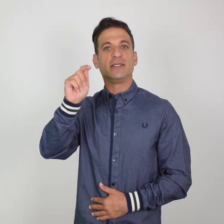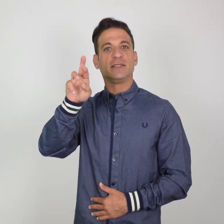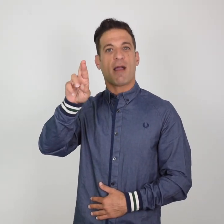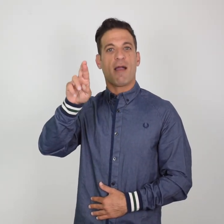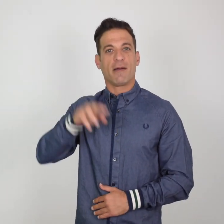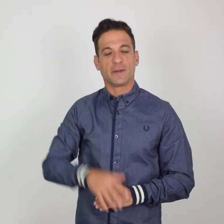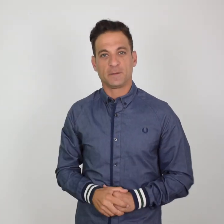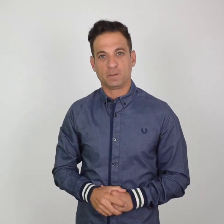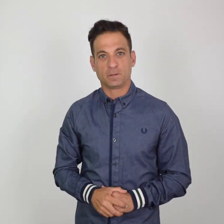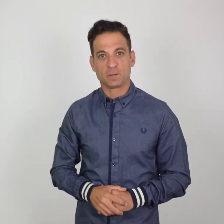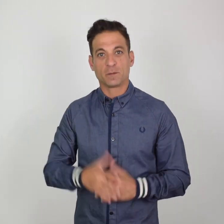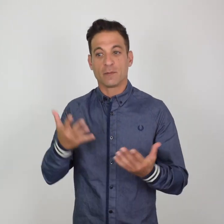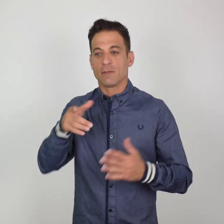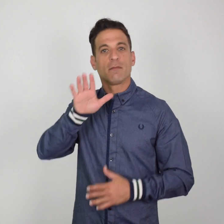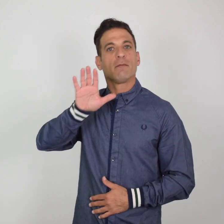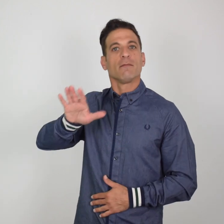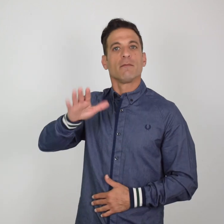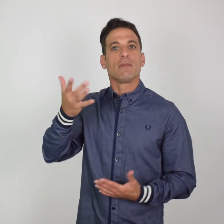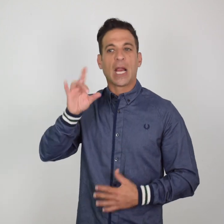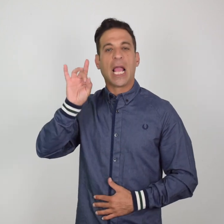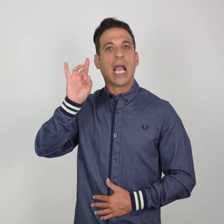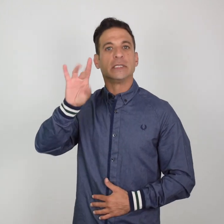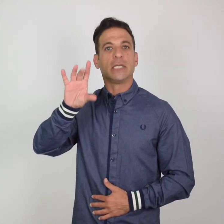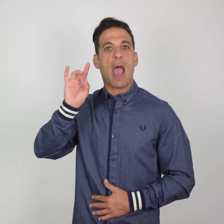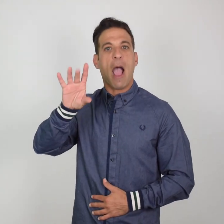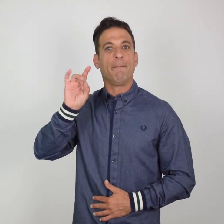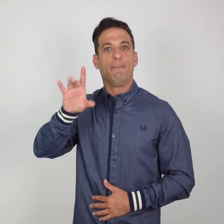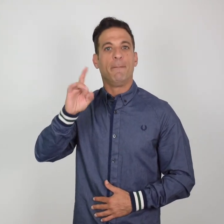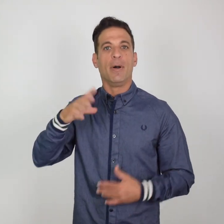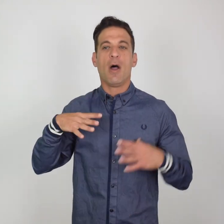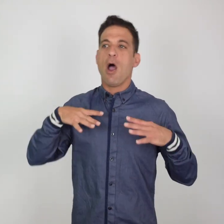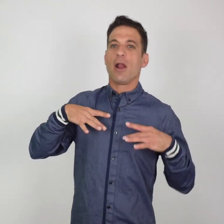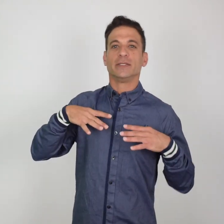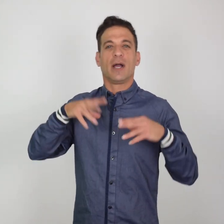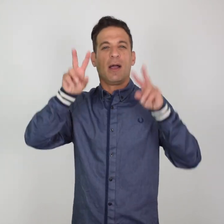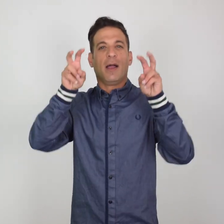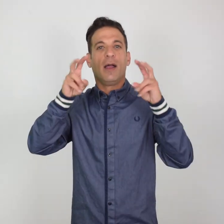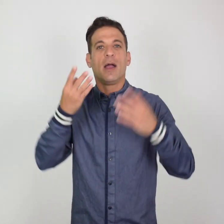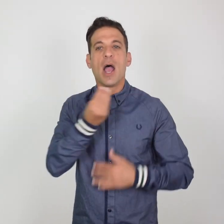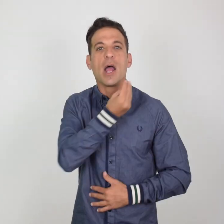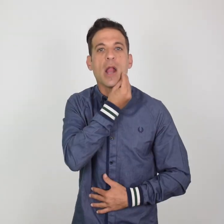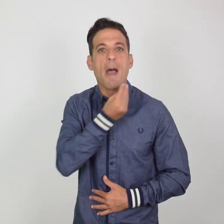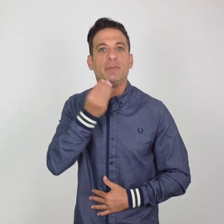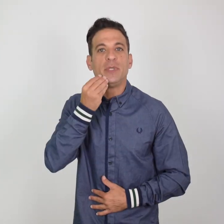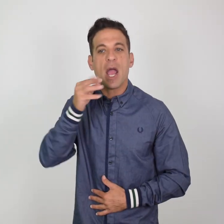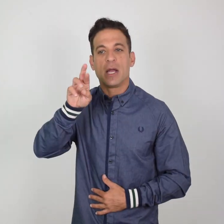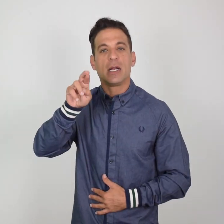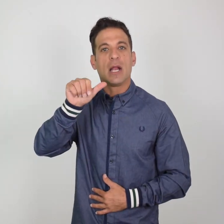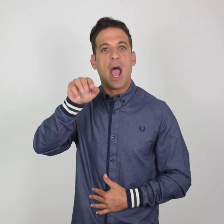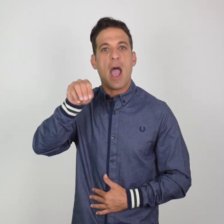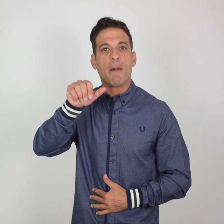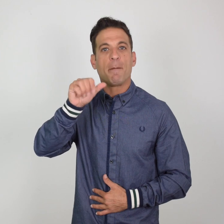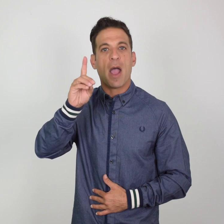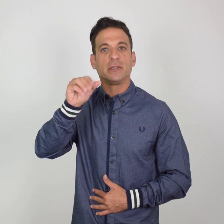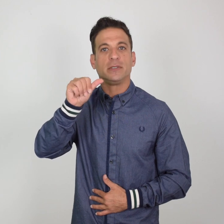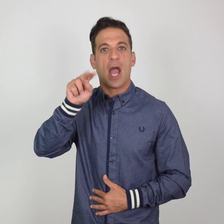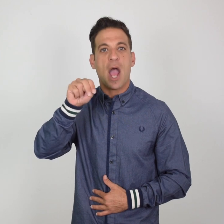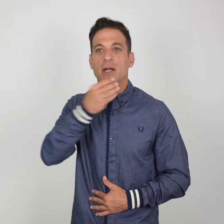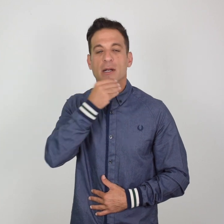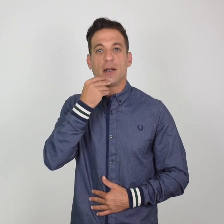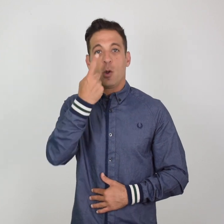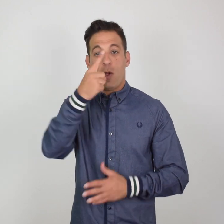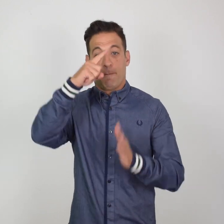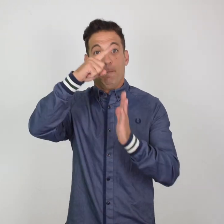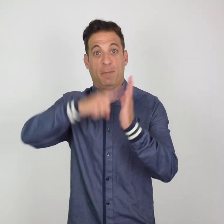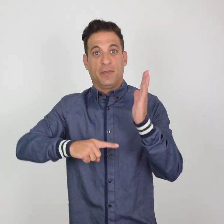to be able to enjoy a feast. He stressed the importance